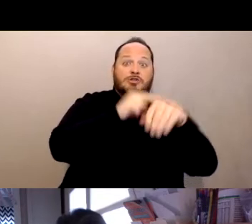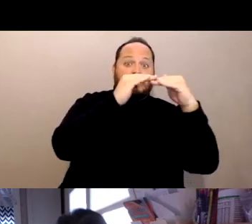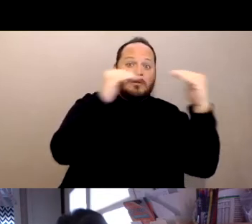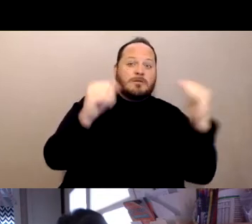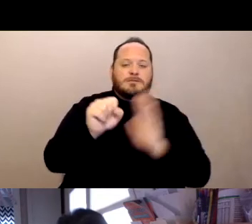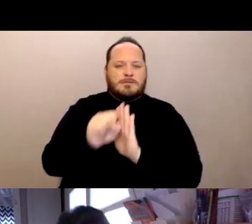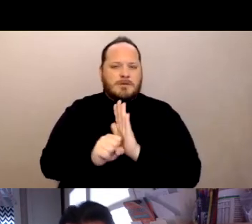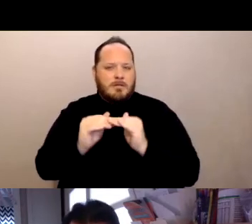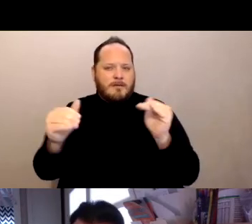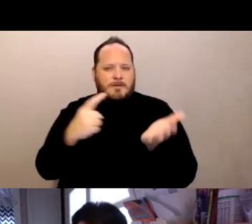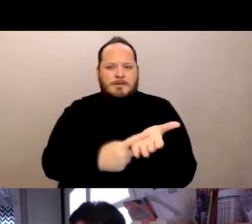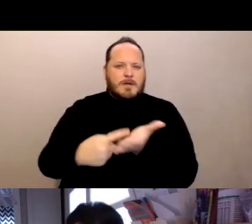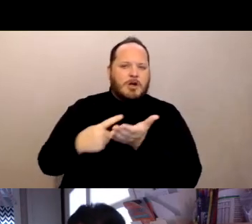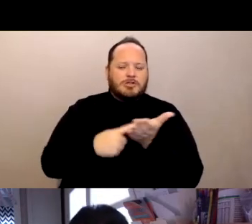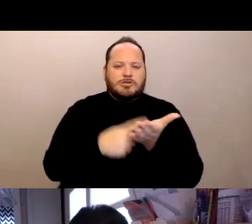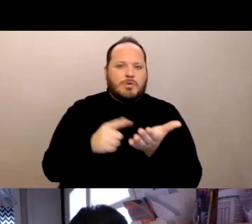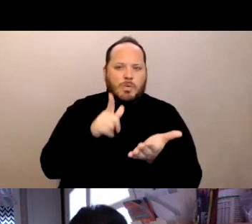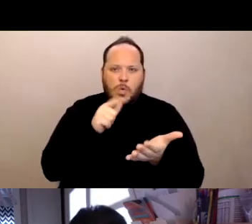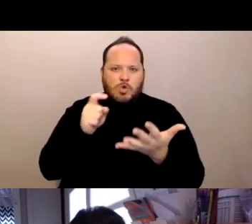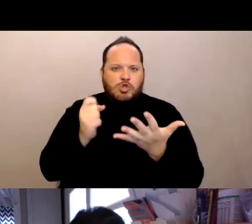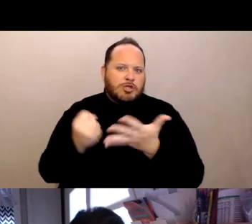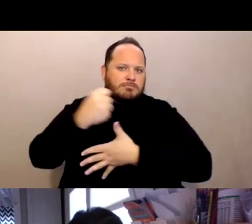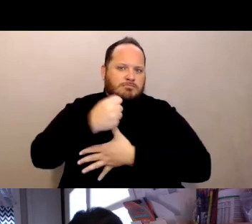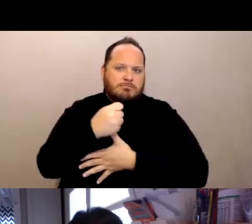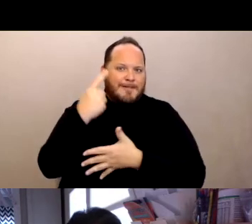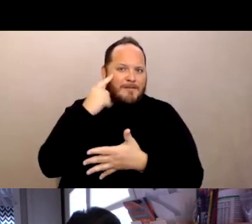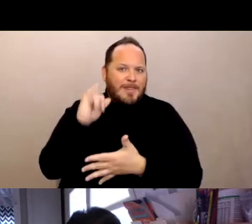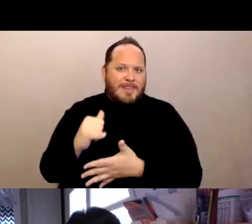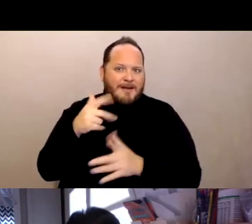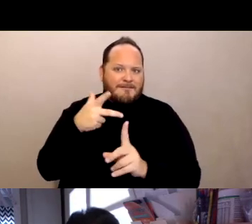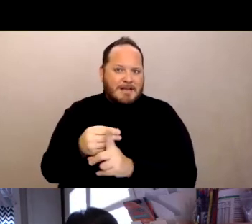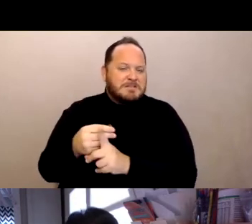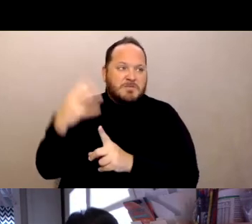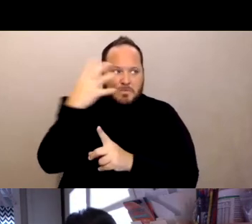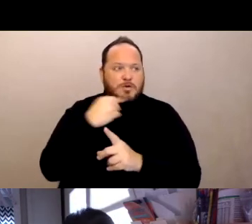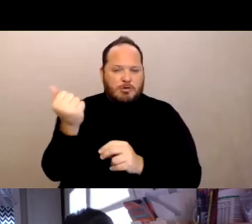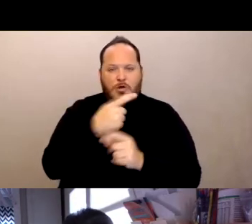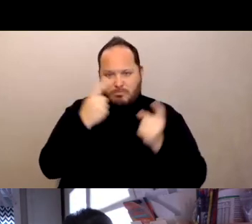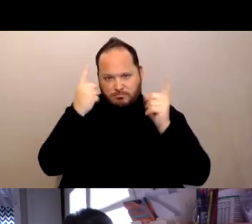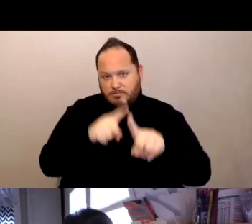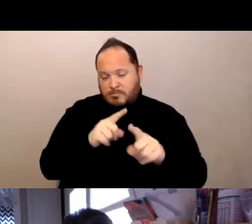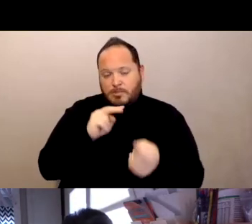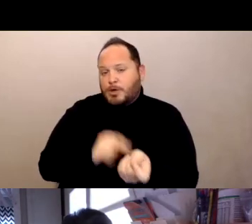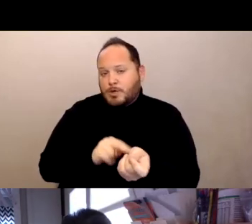on who should get the vaccine first, and it was pretty unanimous that nursing home residents should be targeted